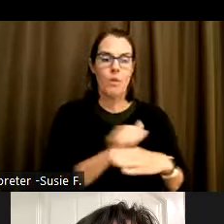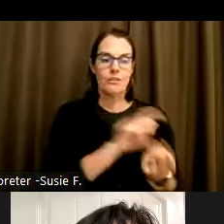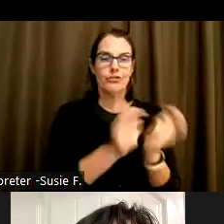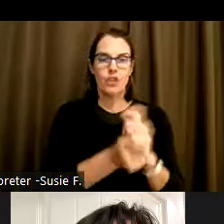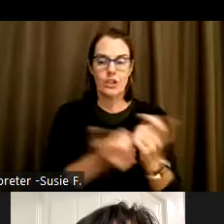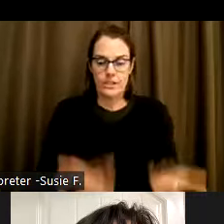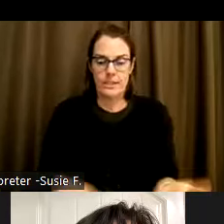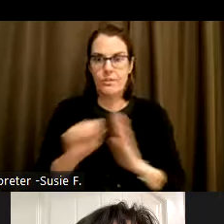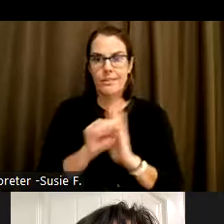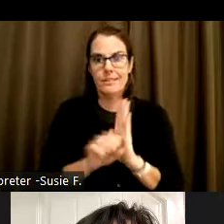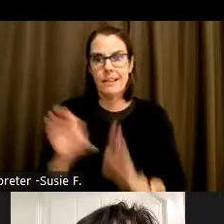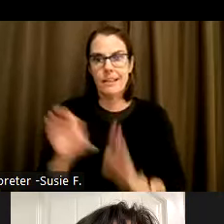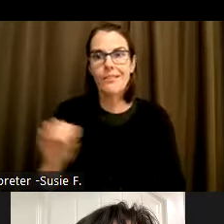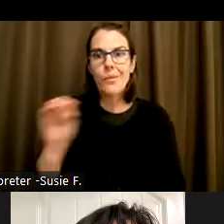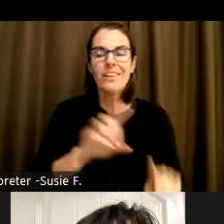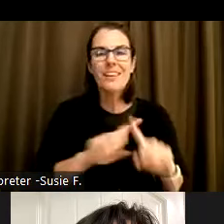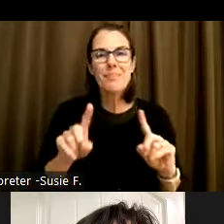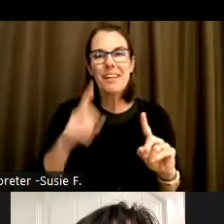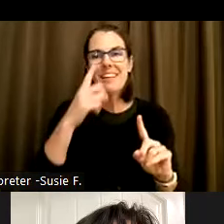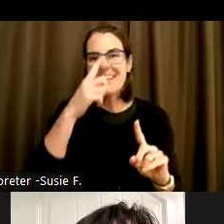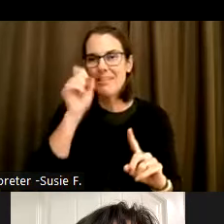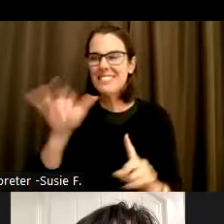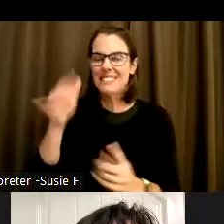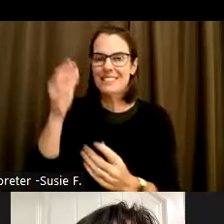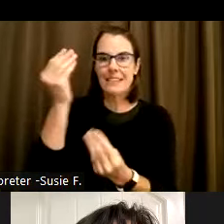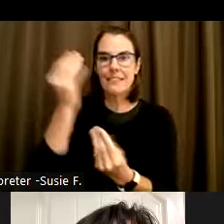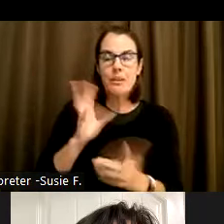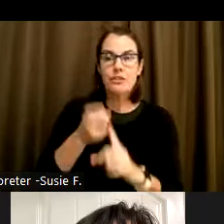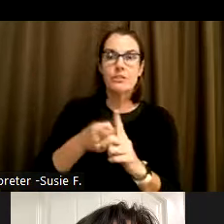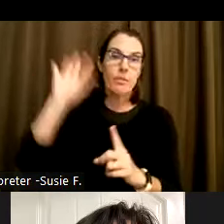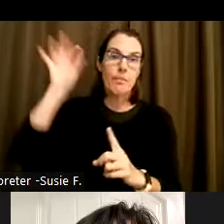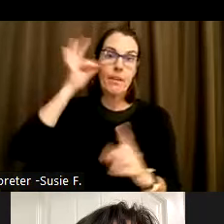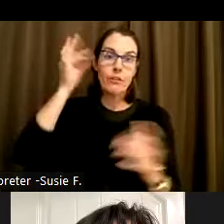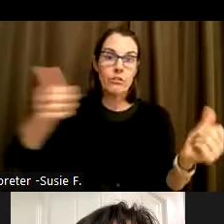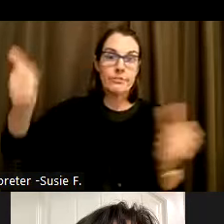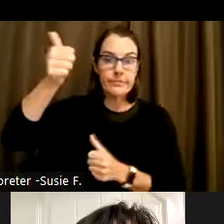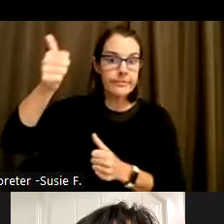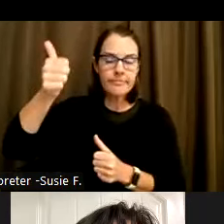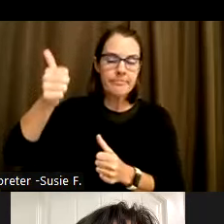But since these this information is coming out of federal sources it it's limited in that regard.